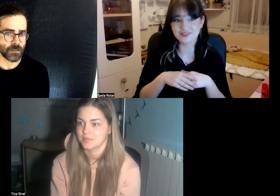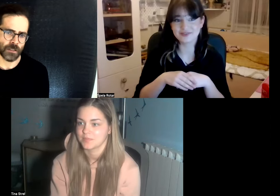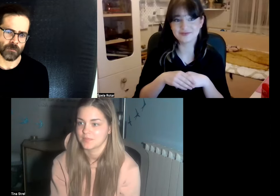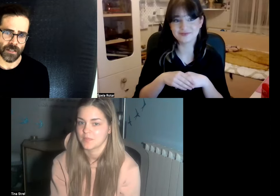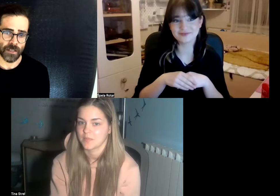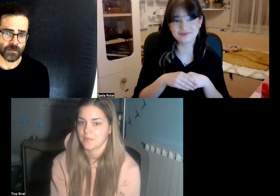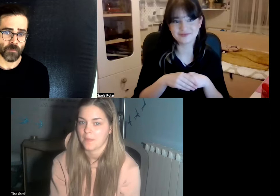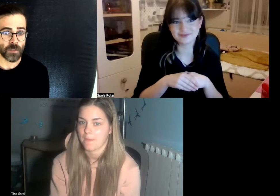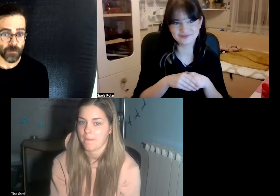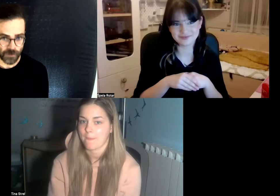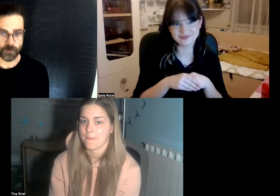it might get more difficult